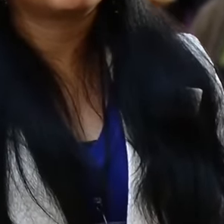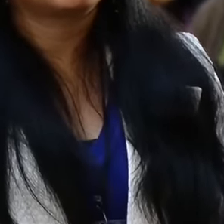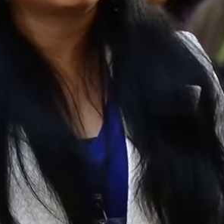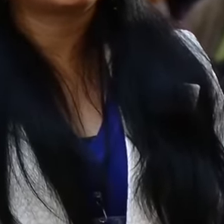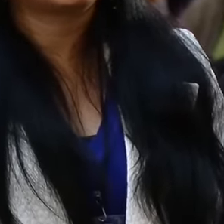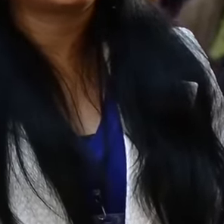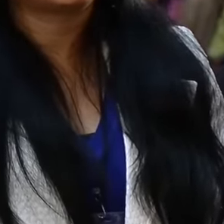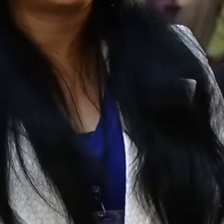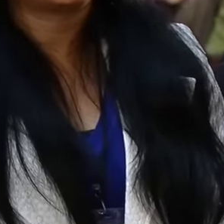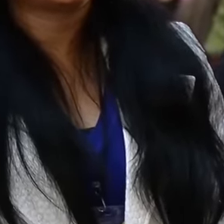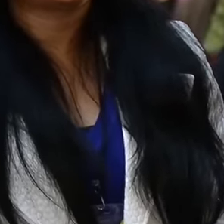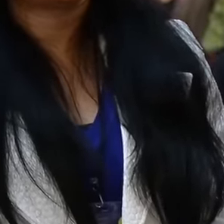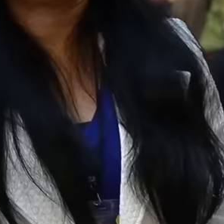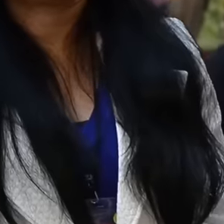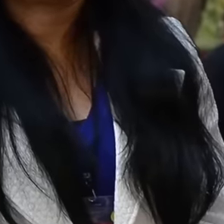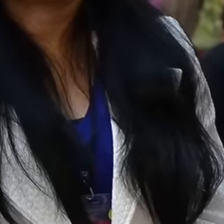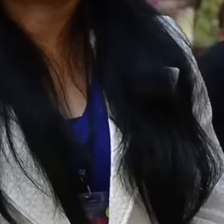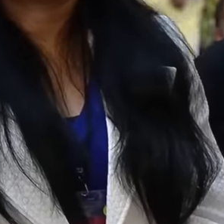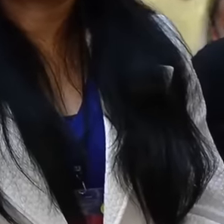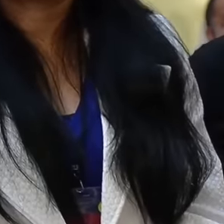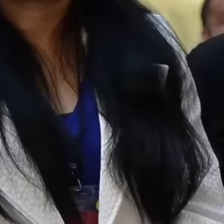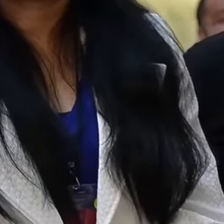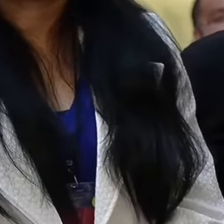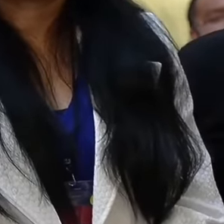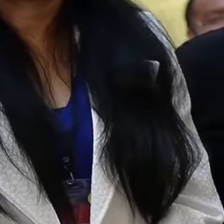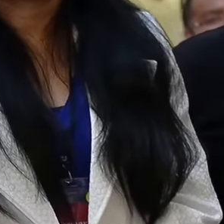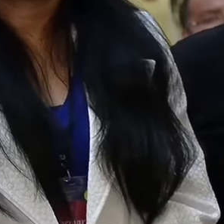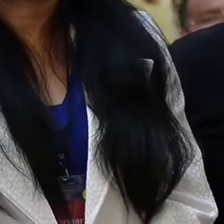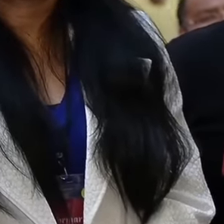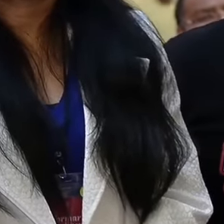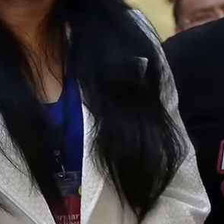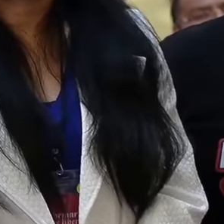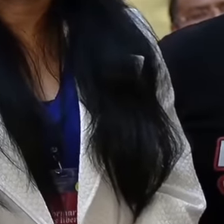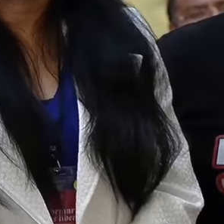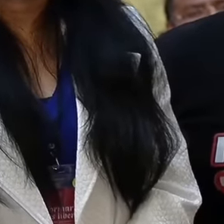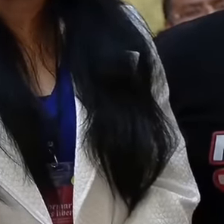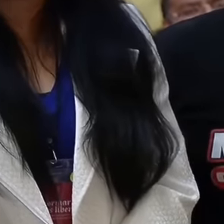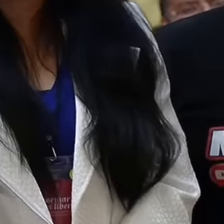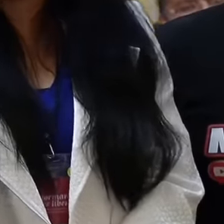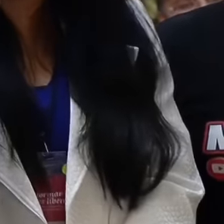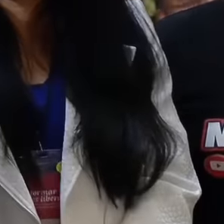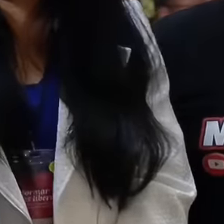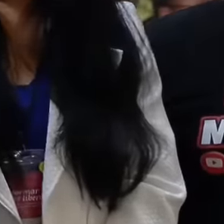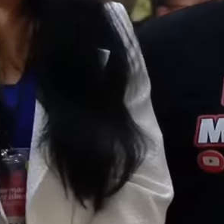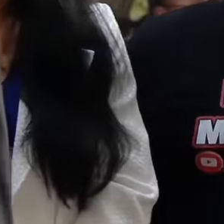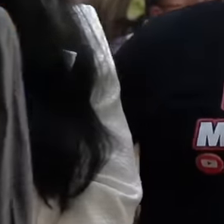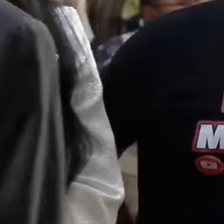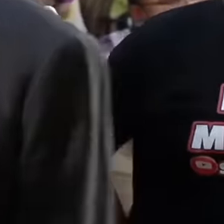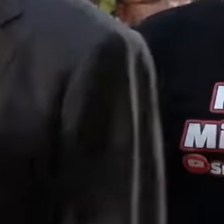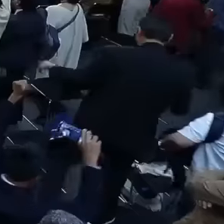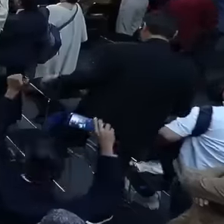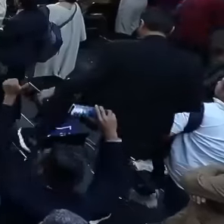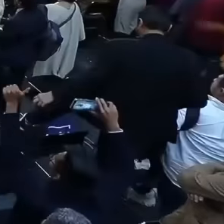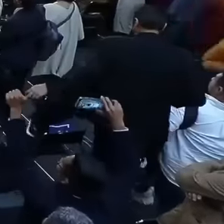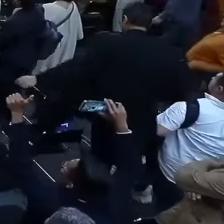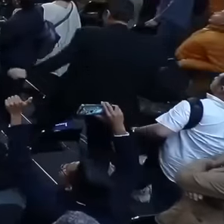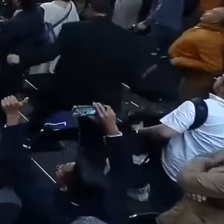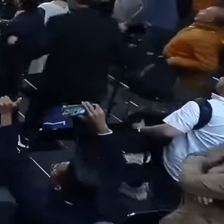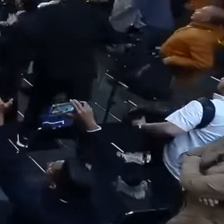first continental meeting of independent communicators to inform is to liberate It is an honor